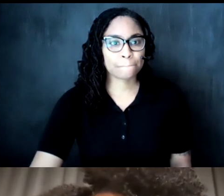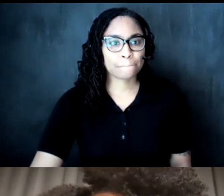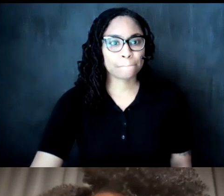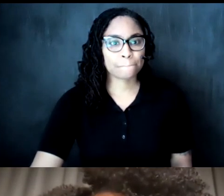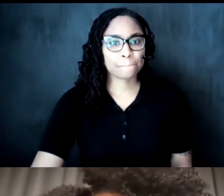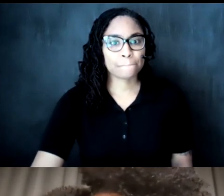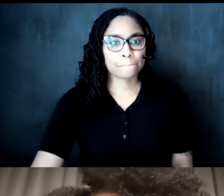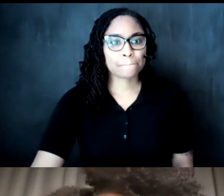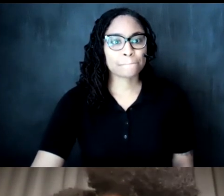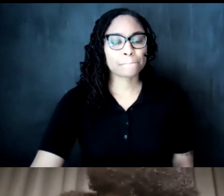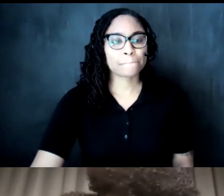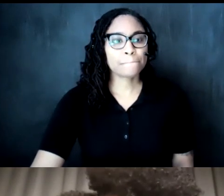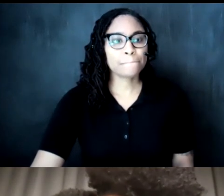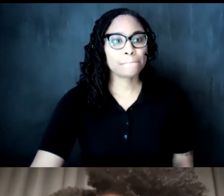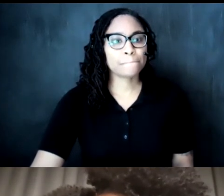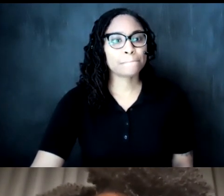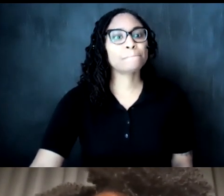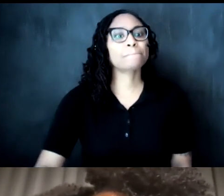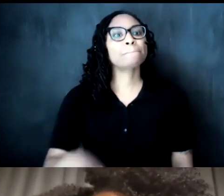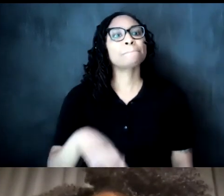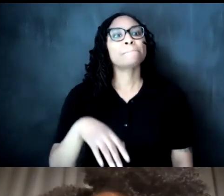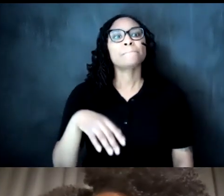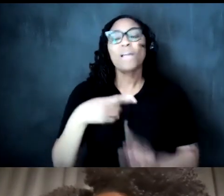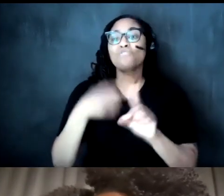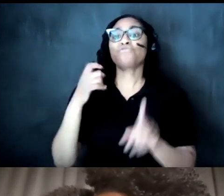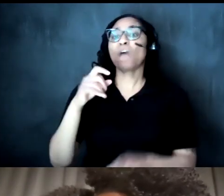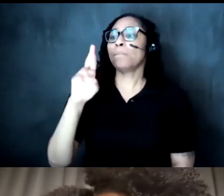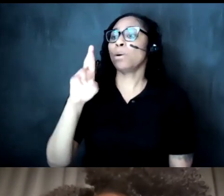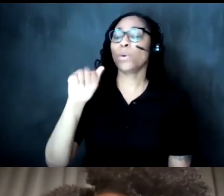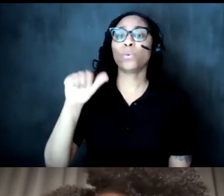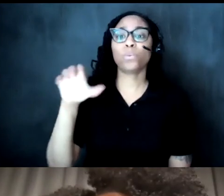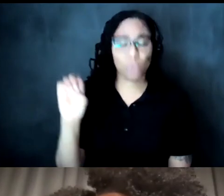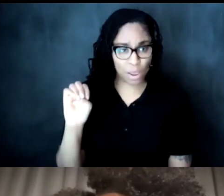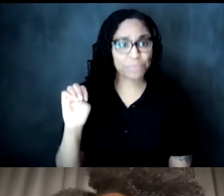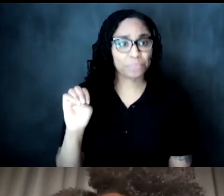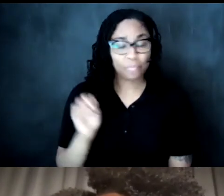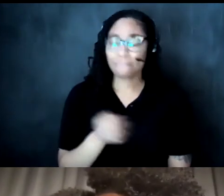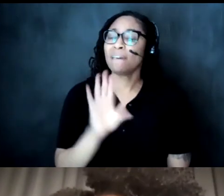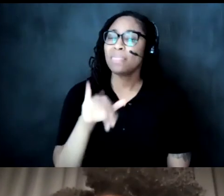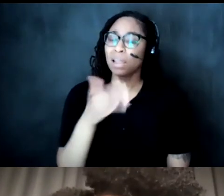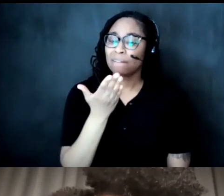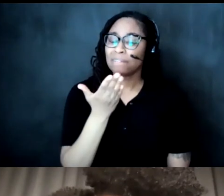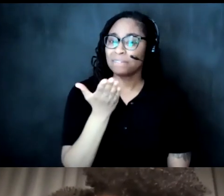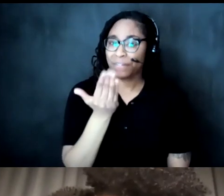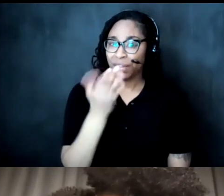first question we have from rey is is the 15th of february particularly relevant to the tea ceremony